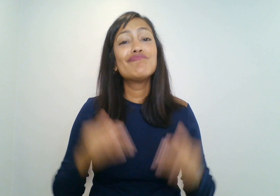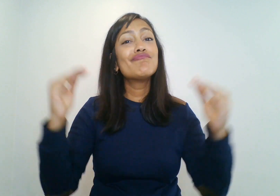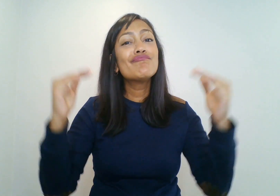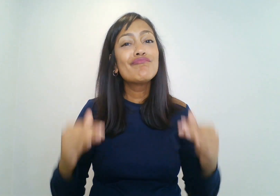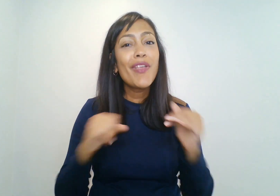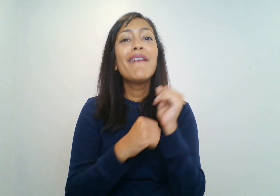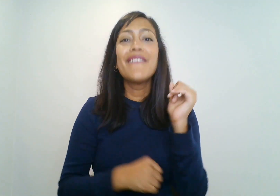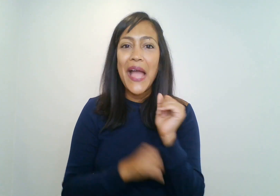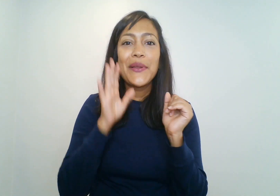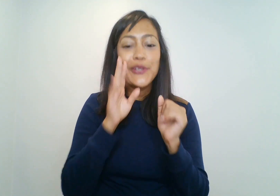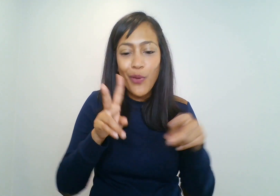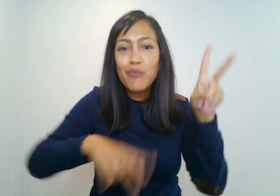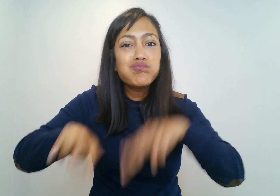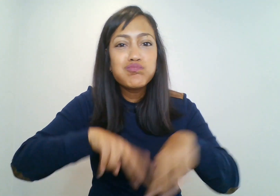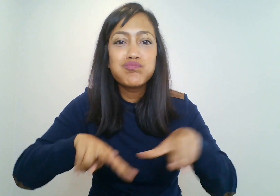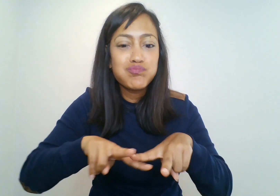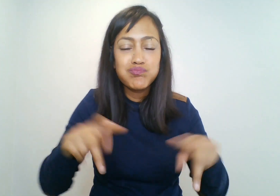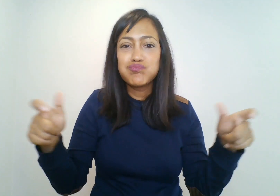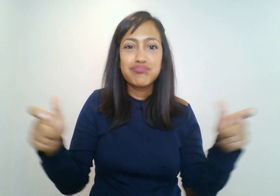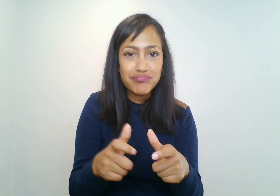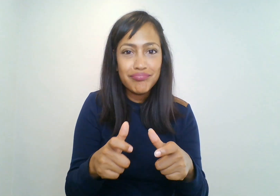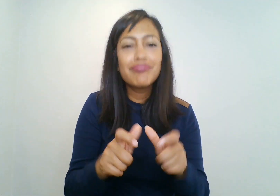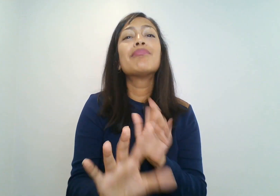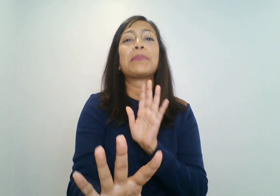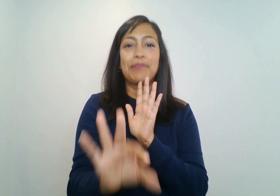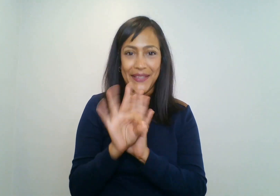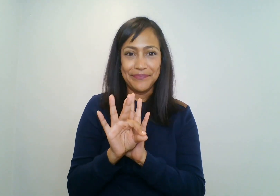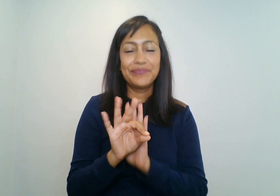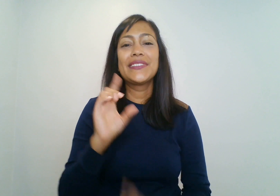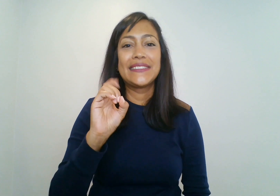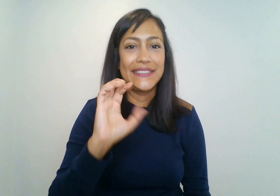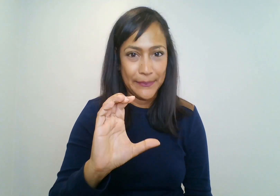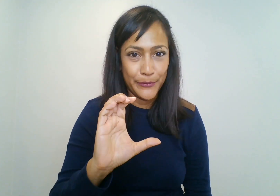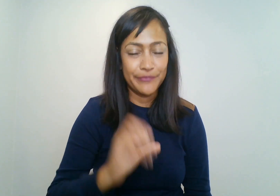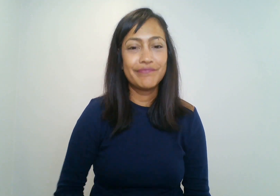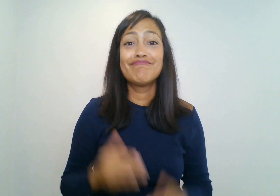The Foundation will again review all selected applications and make a determination in December 2021.